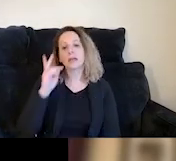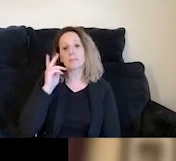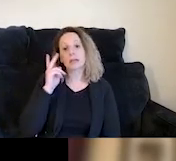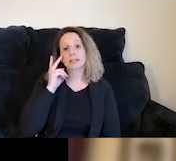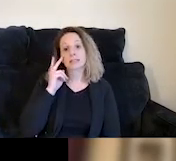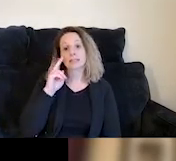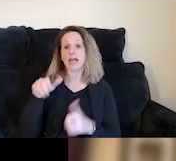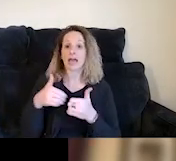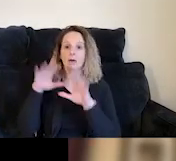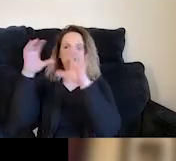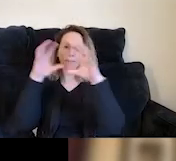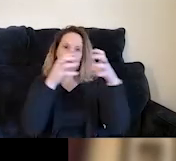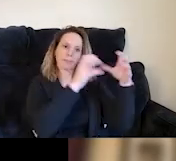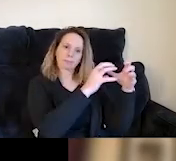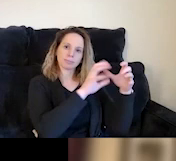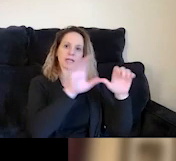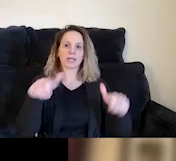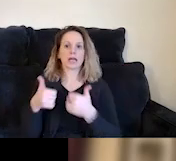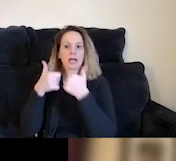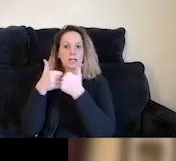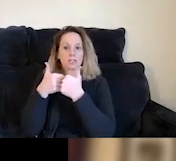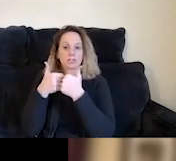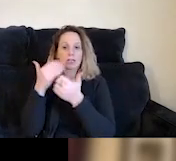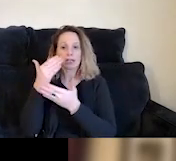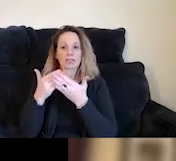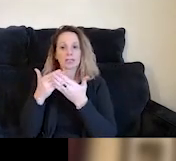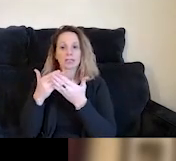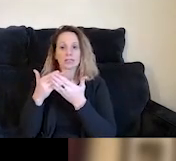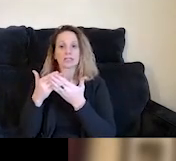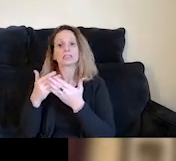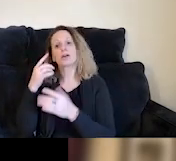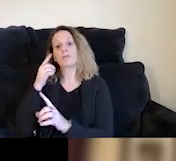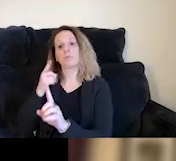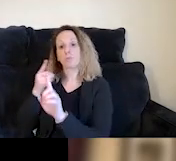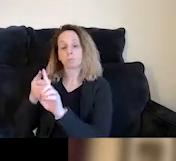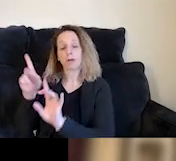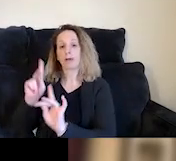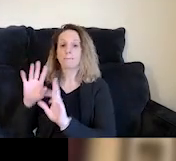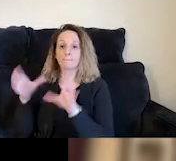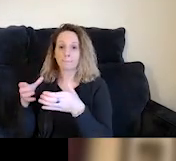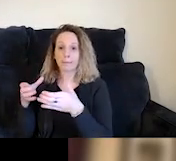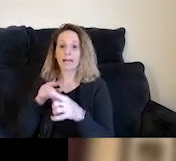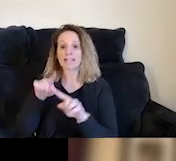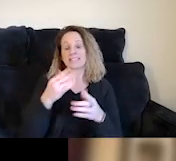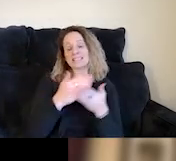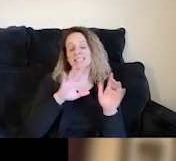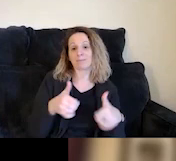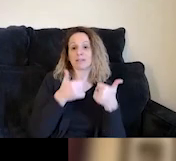we've categorized them here is about the challenges that in some ways are inherent to our target population to begin with and some of the challenges that we encounter